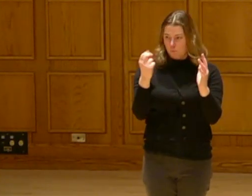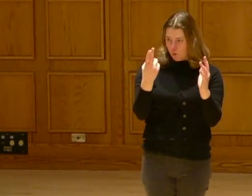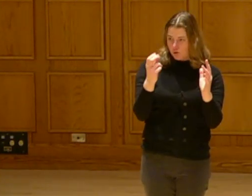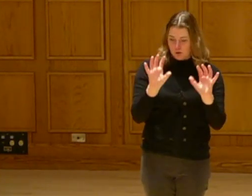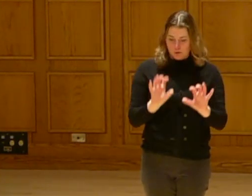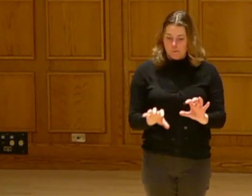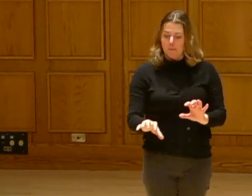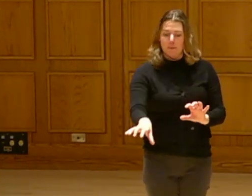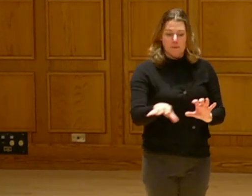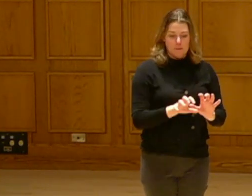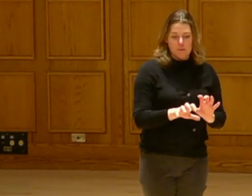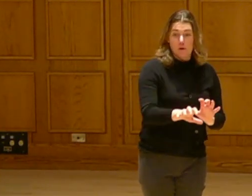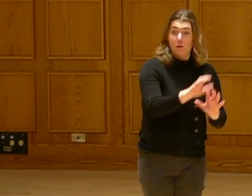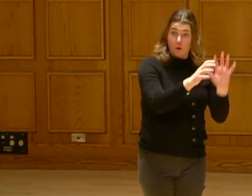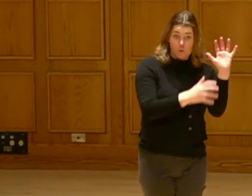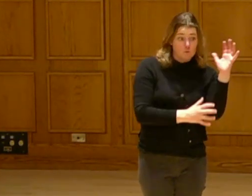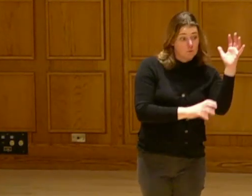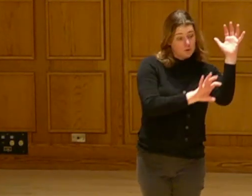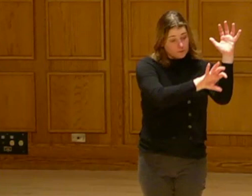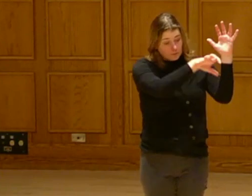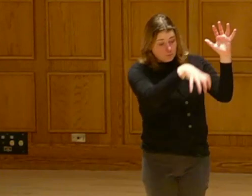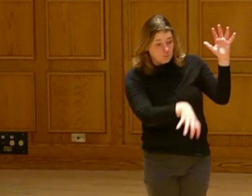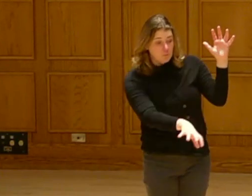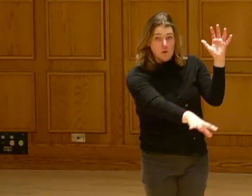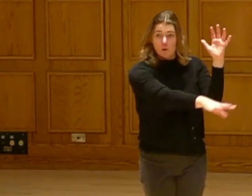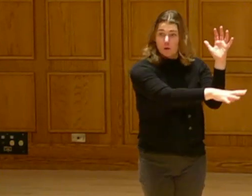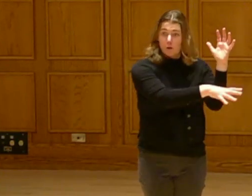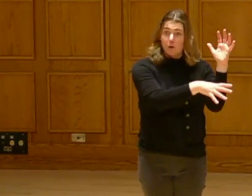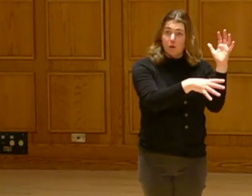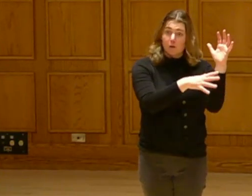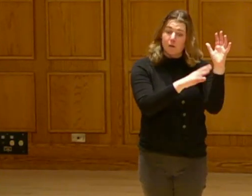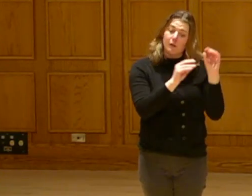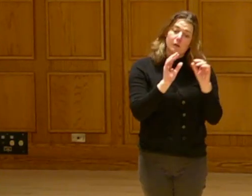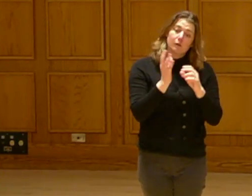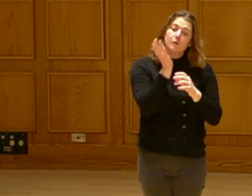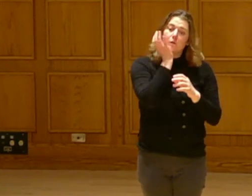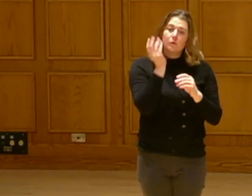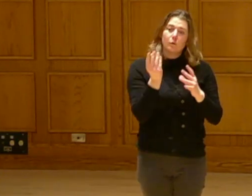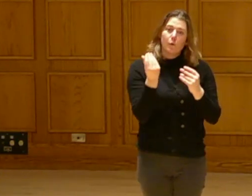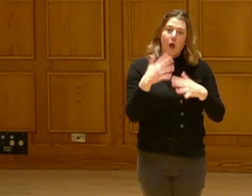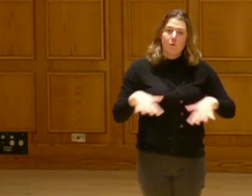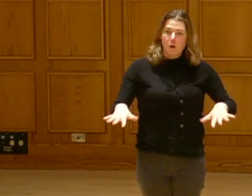growing trees, bushes, and all of those trees, bushes, and ground cover are different edible fruits, nuts, and berries.